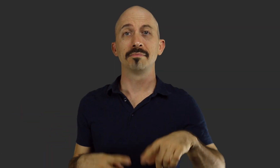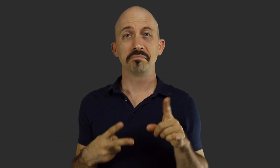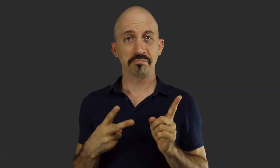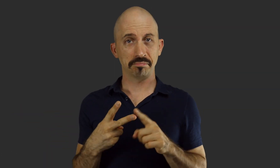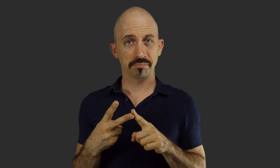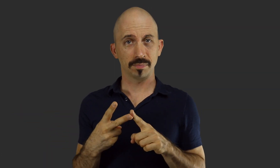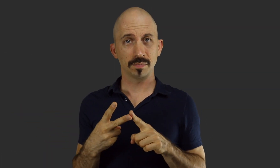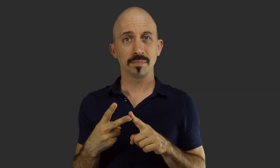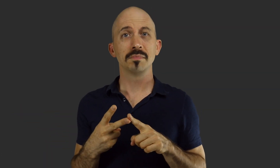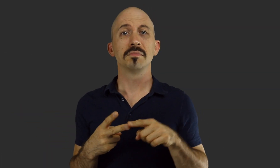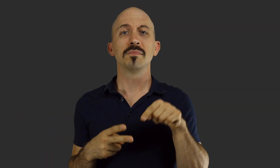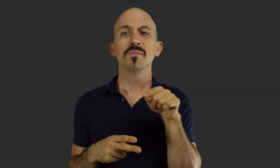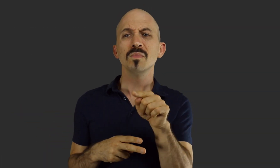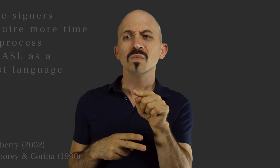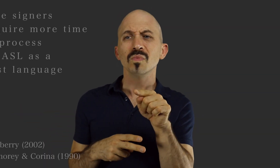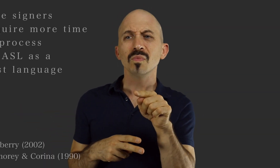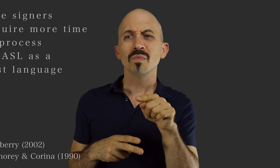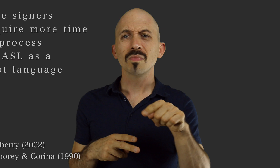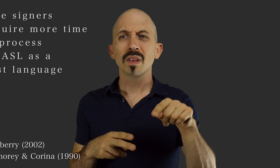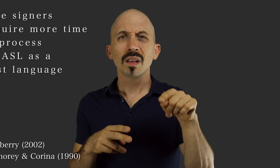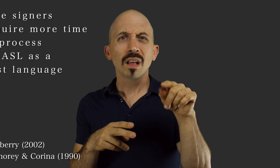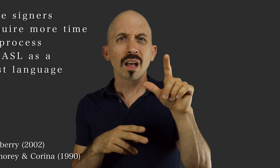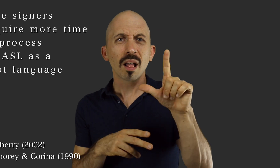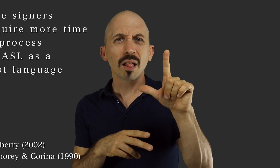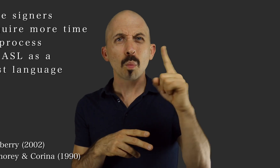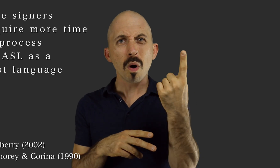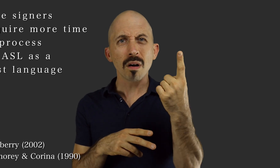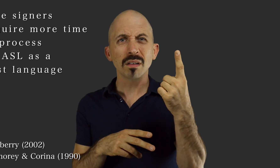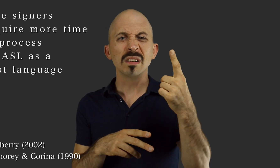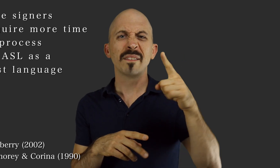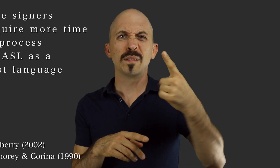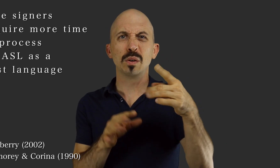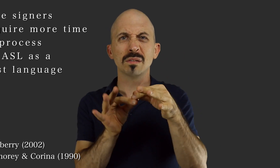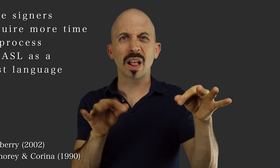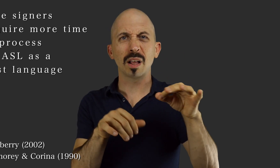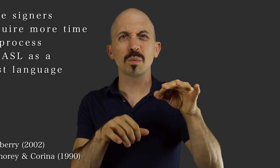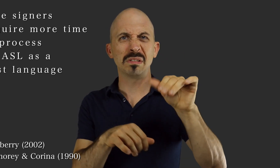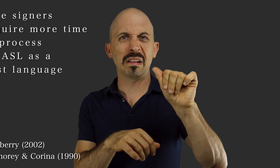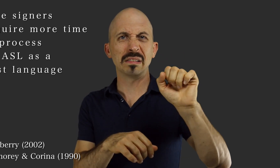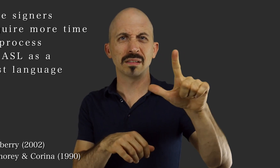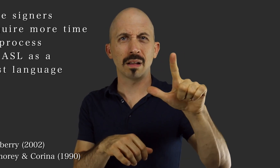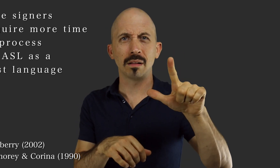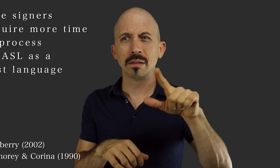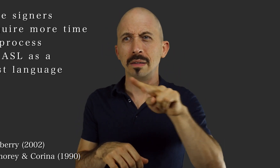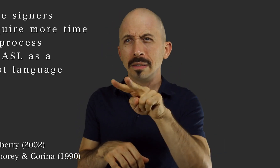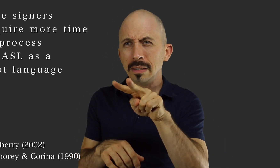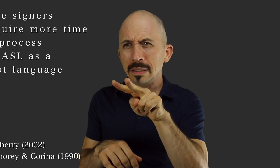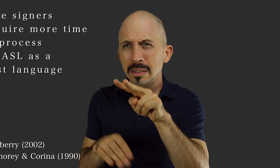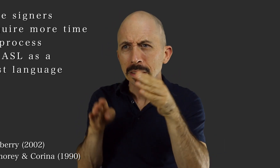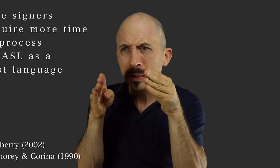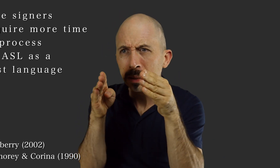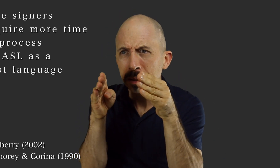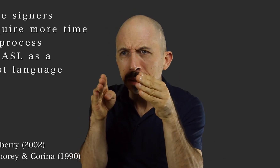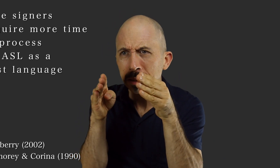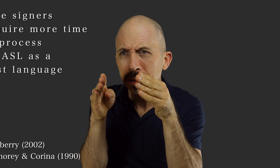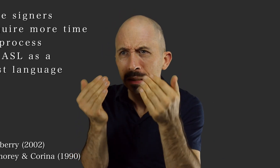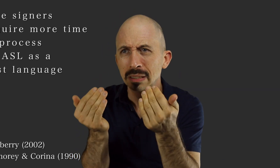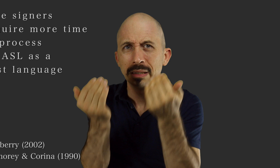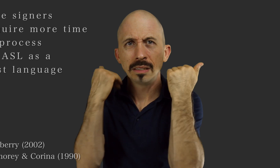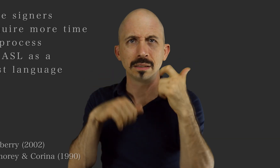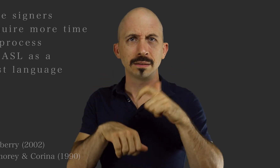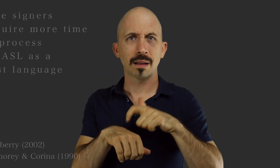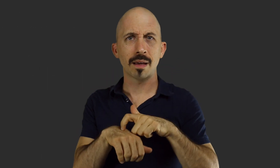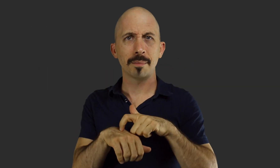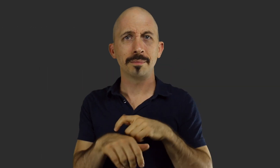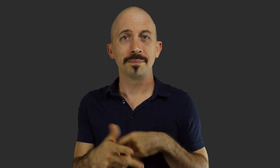A second finding shows that for first language (L1) ASL, late signers require more processing time.